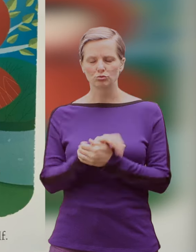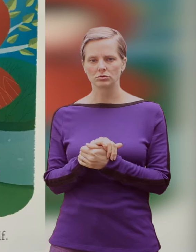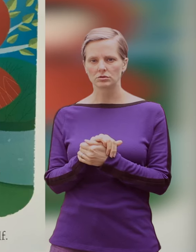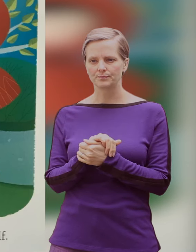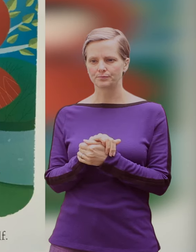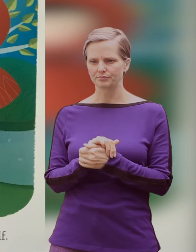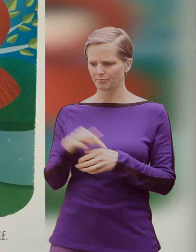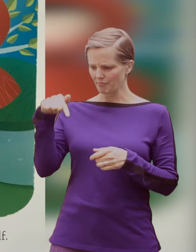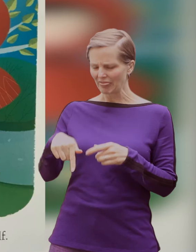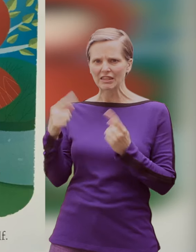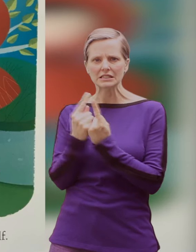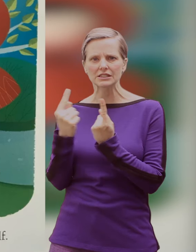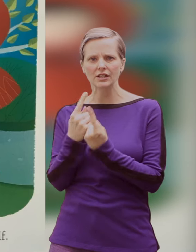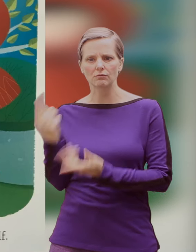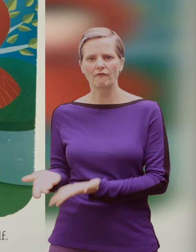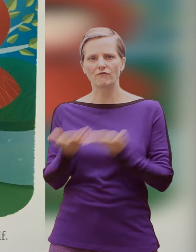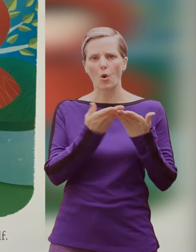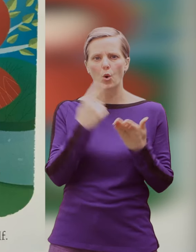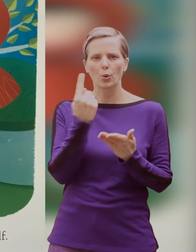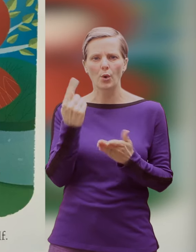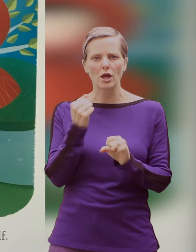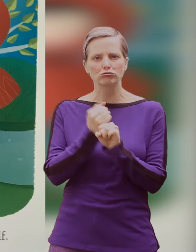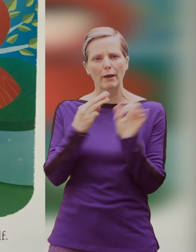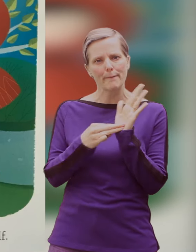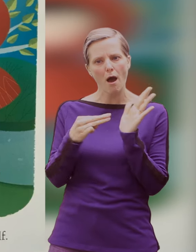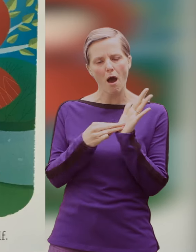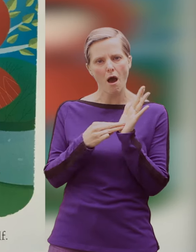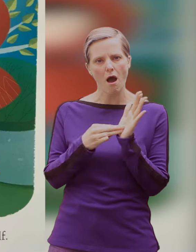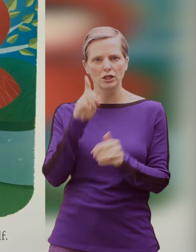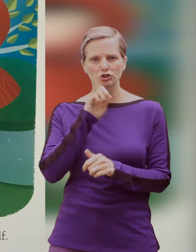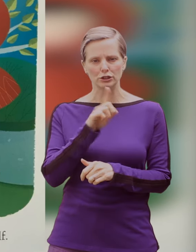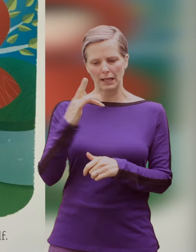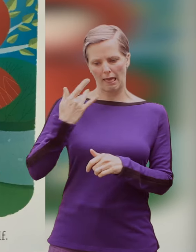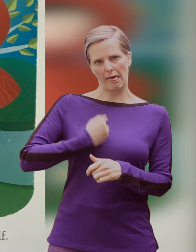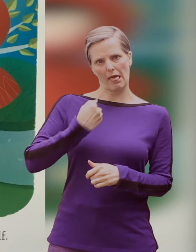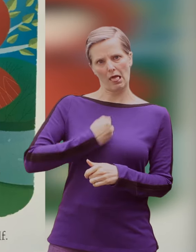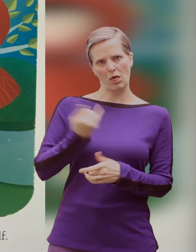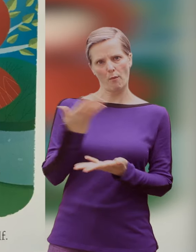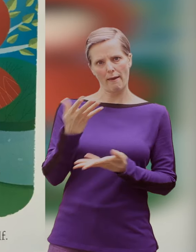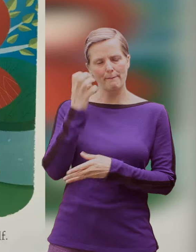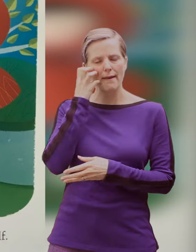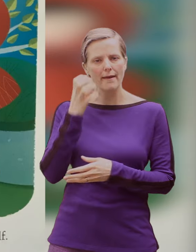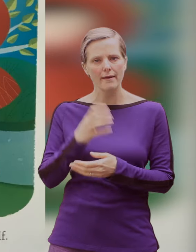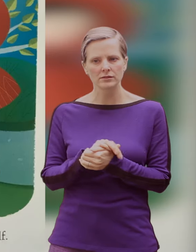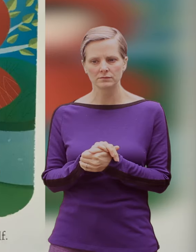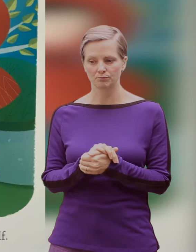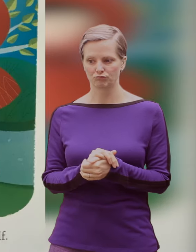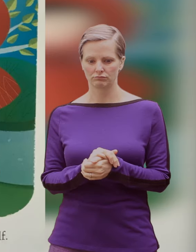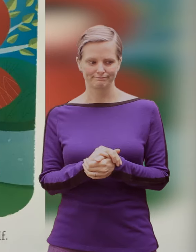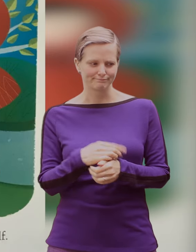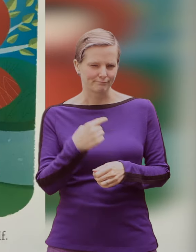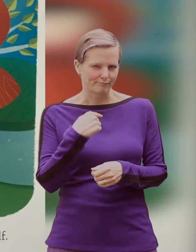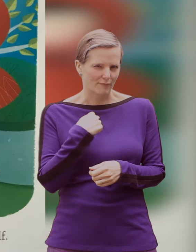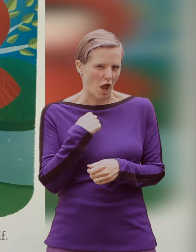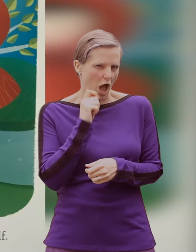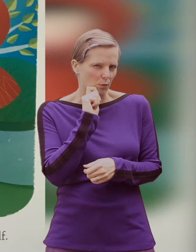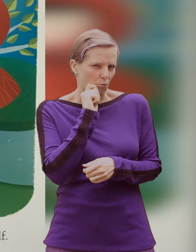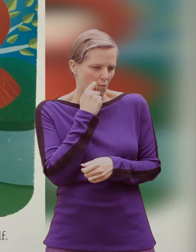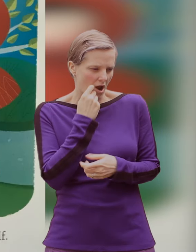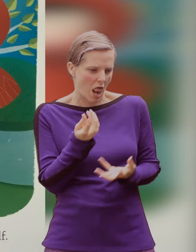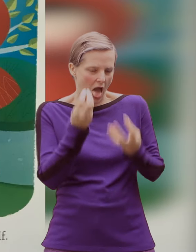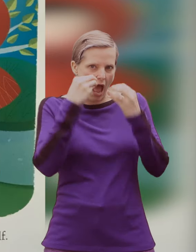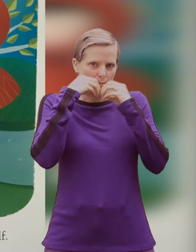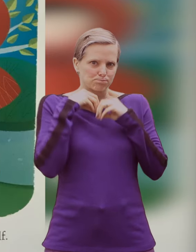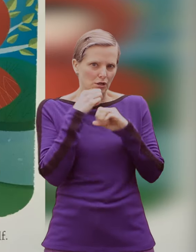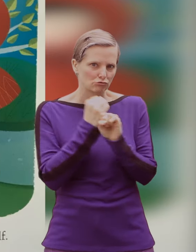These things are for my grandmother. She's still in bed. Then I will gobble your grandmother up thought the wolf.